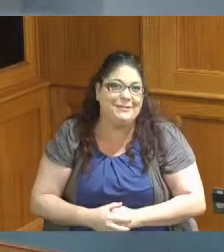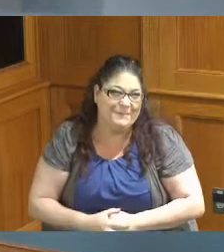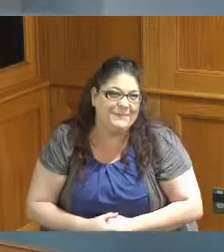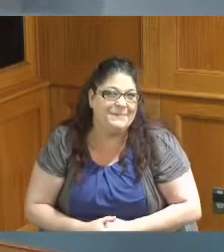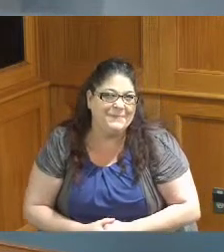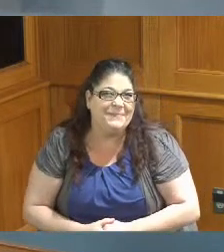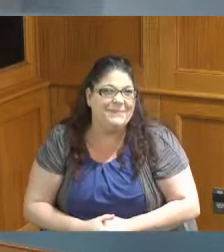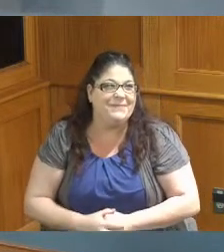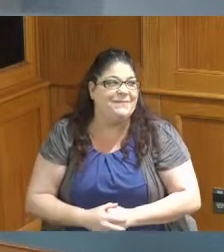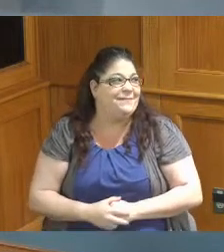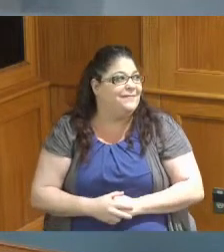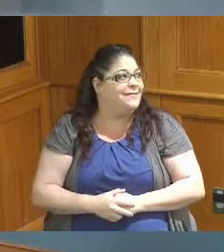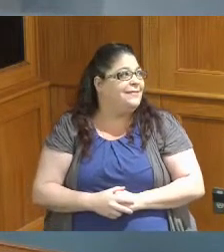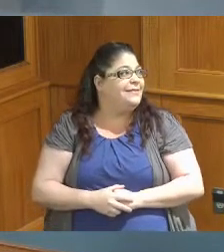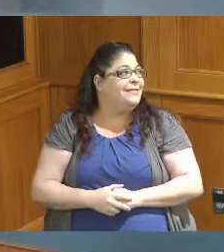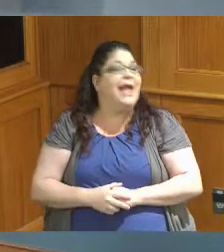okay now what should I do